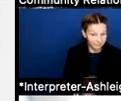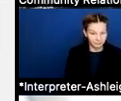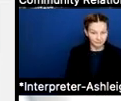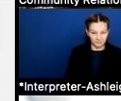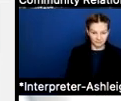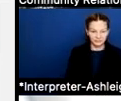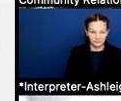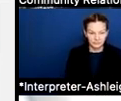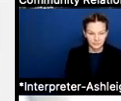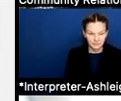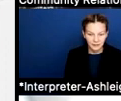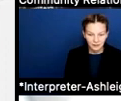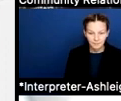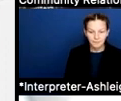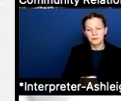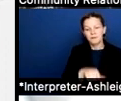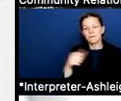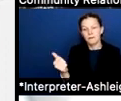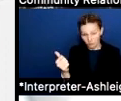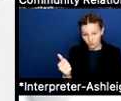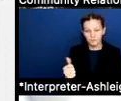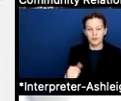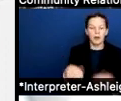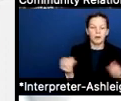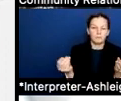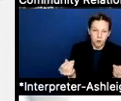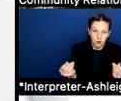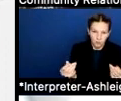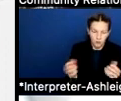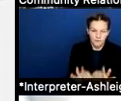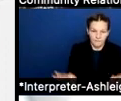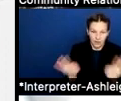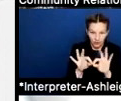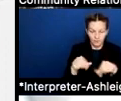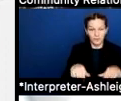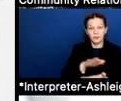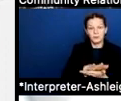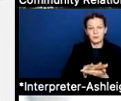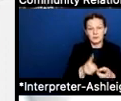Another factor in the budget's property value, first and foremost, the school district does not set your property value.